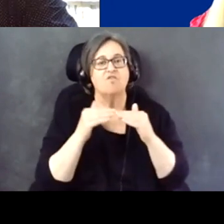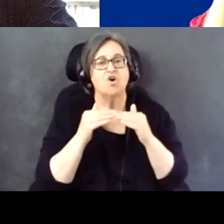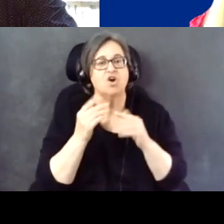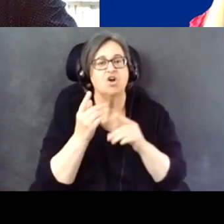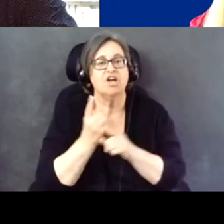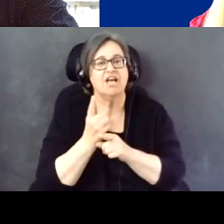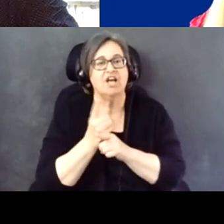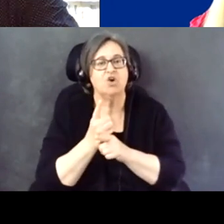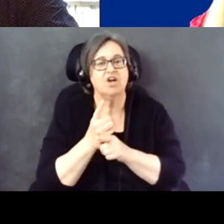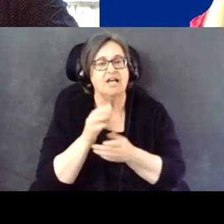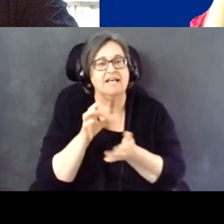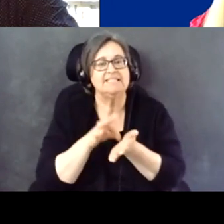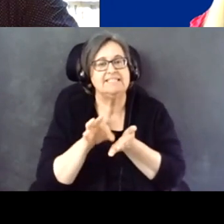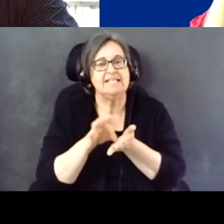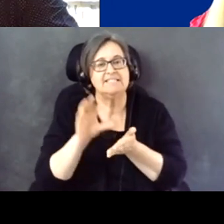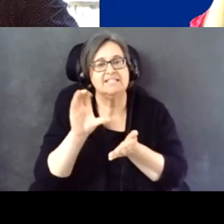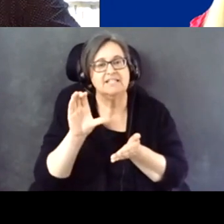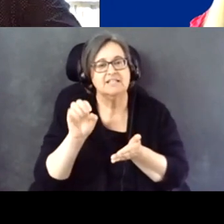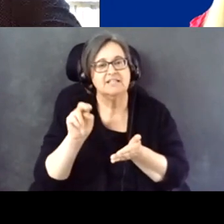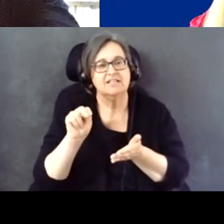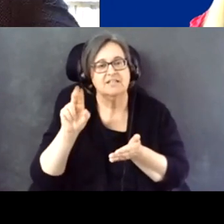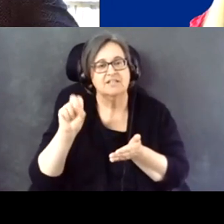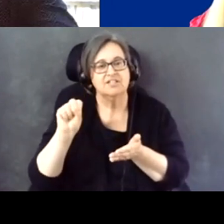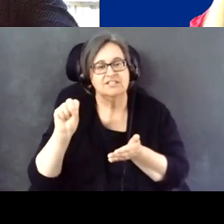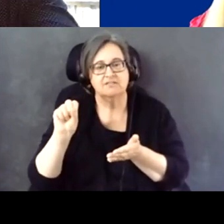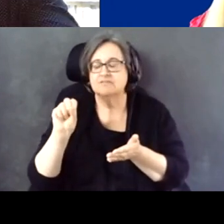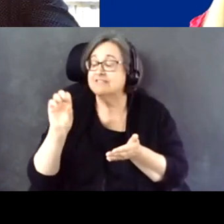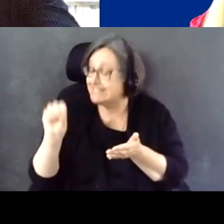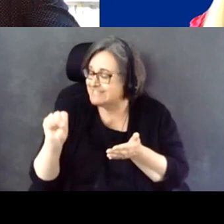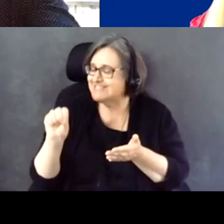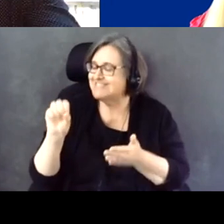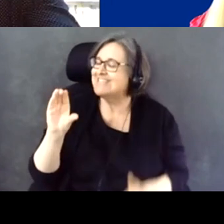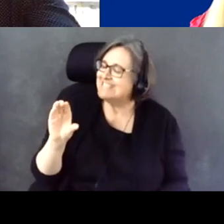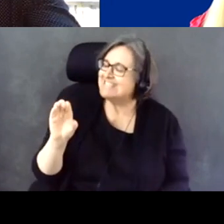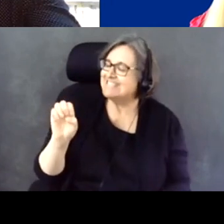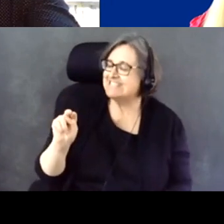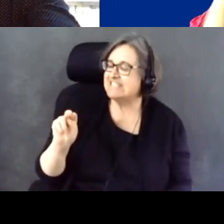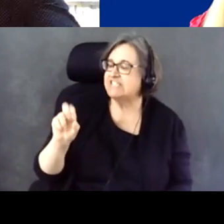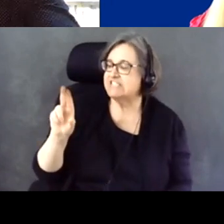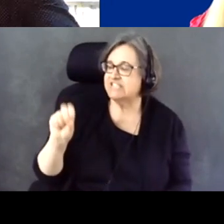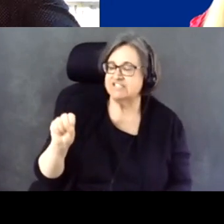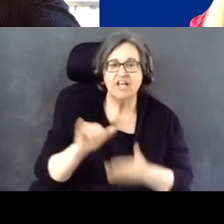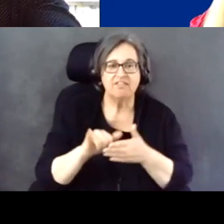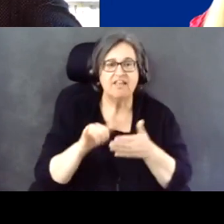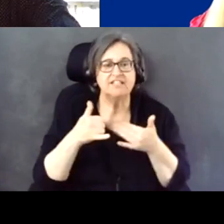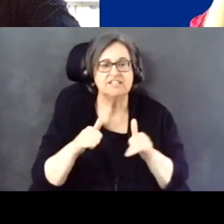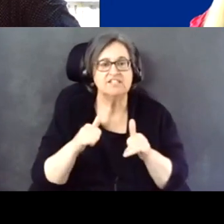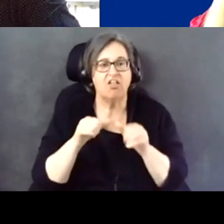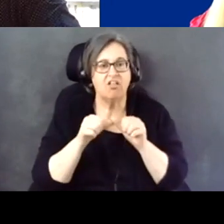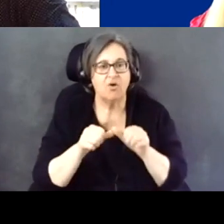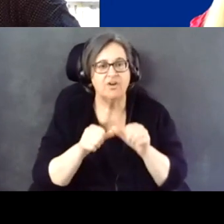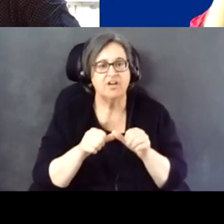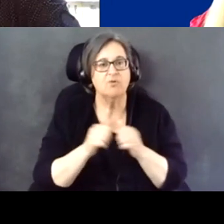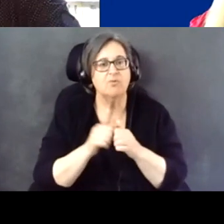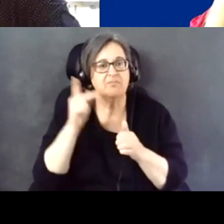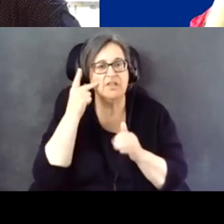Census and of course that is still ongoing in terms of political representation and the like.